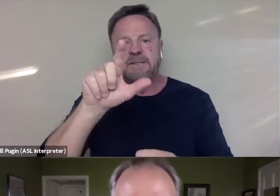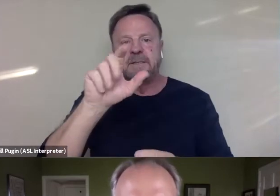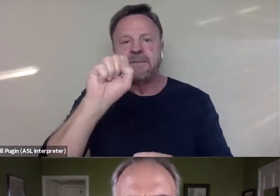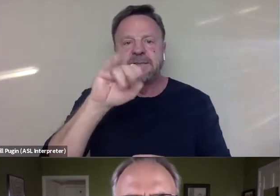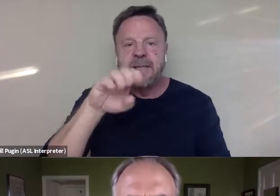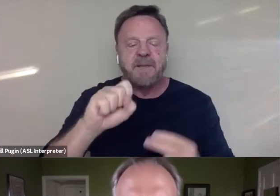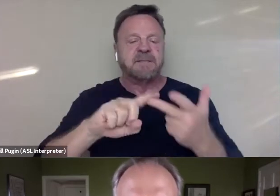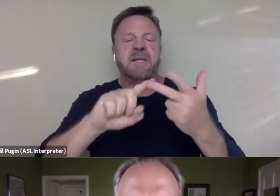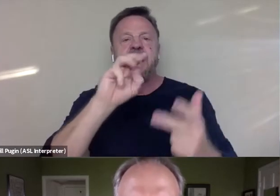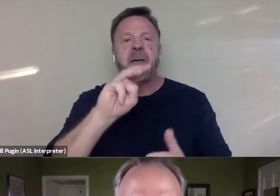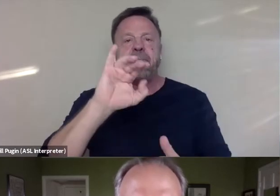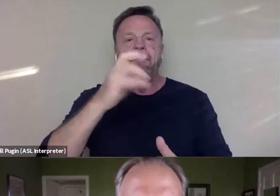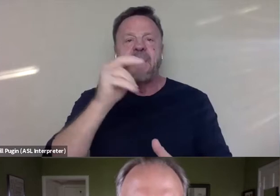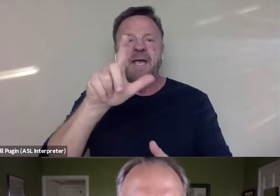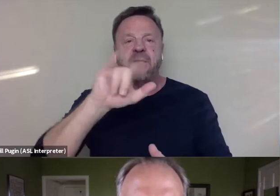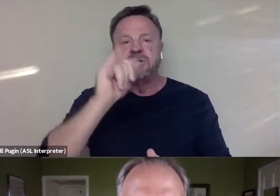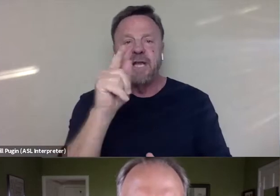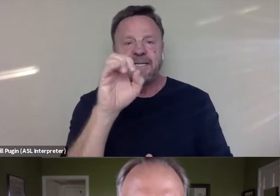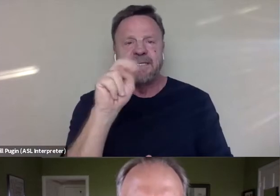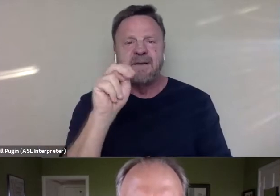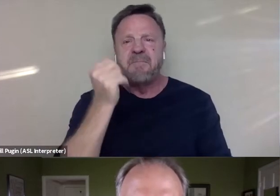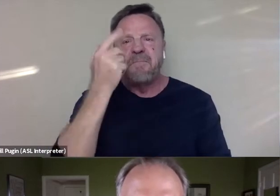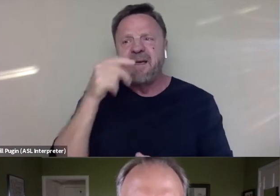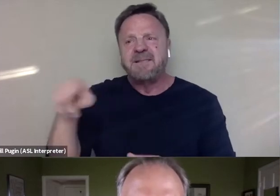Because we can't afford for our geniuses to be harmed,